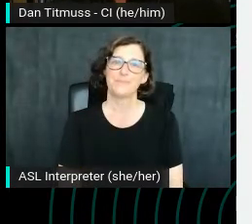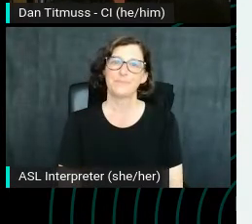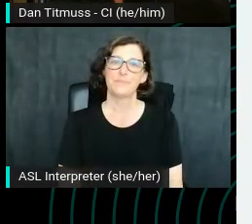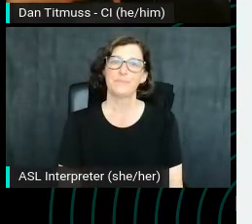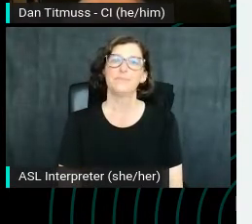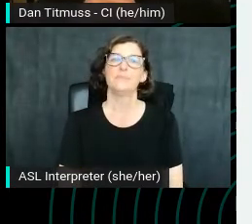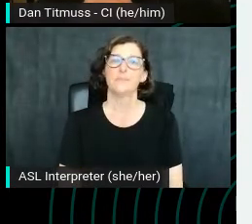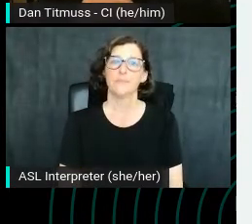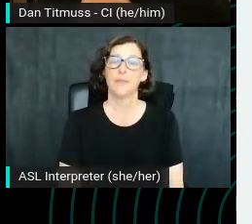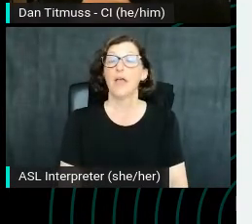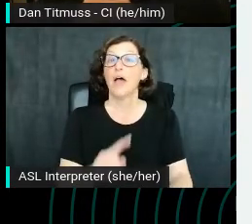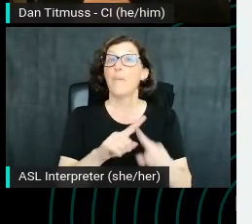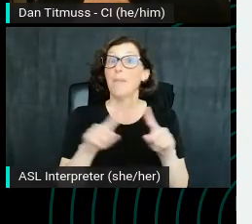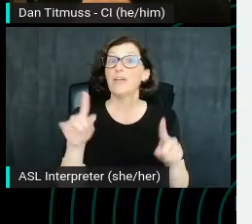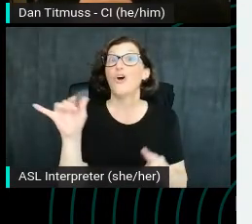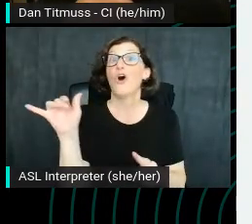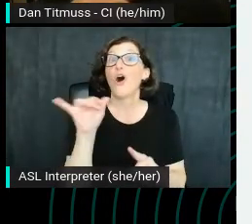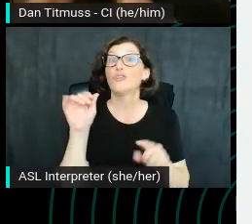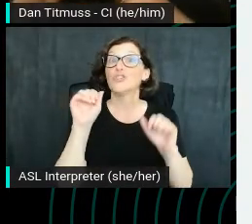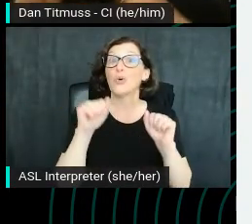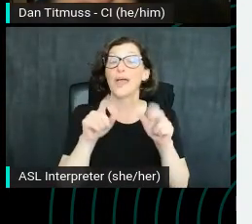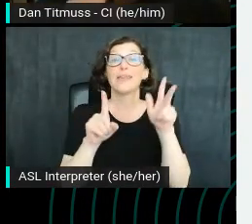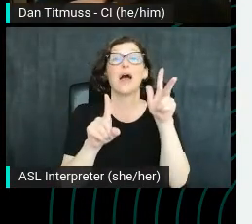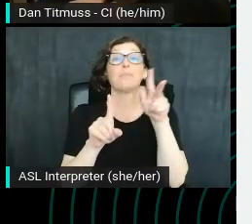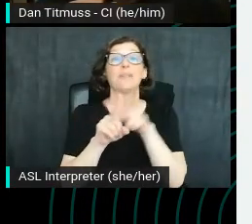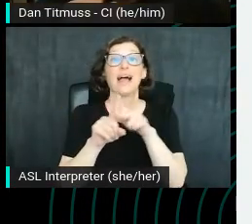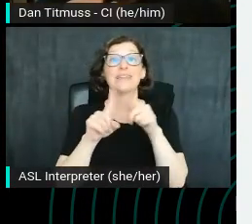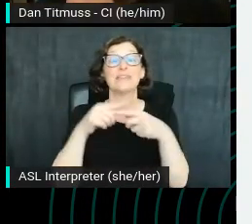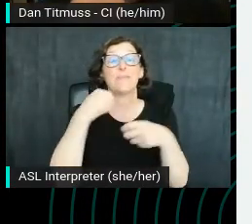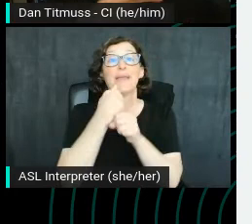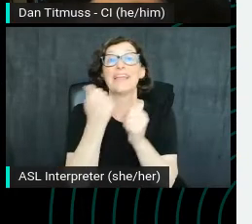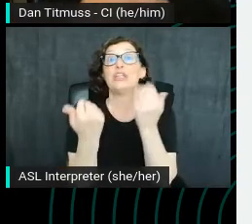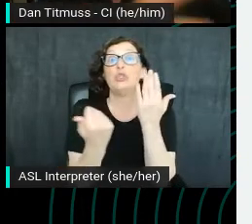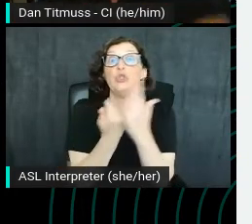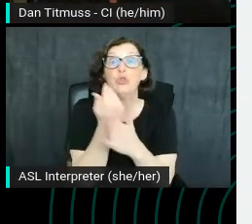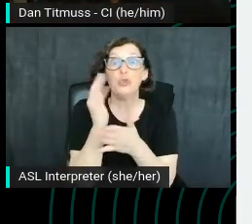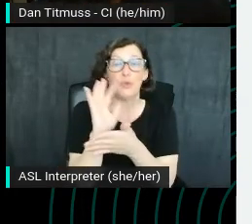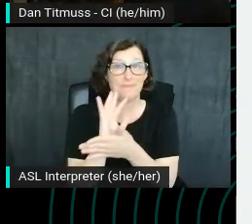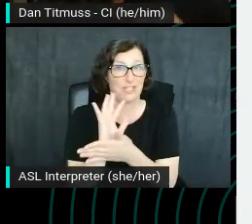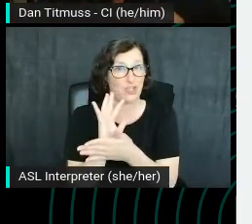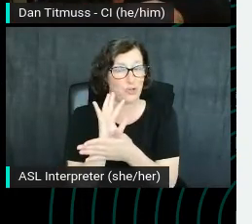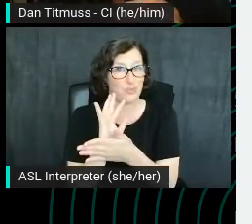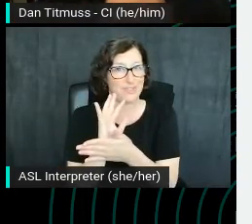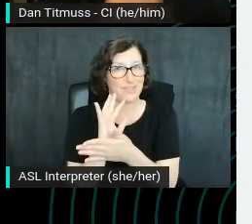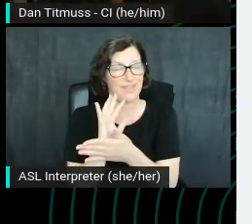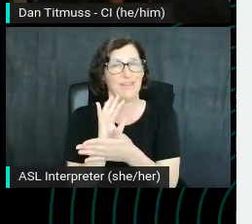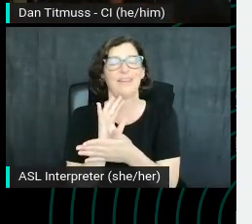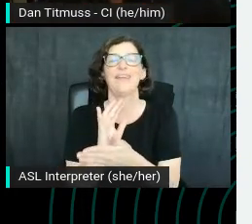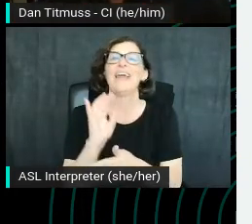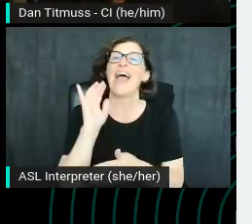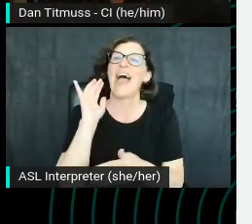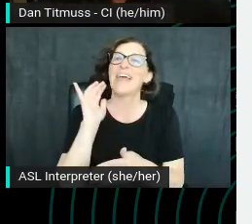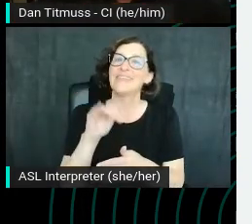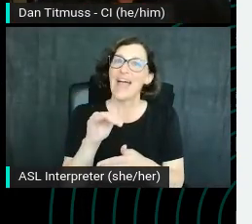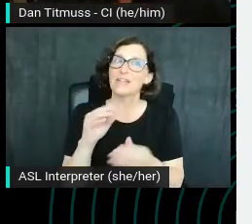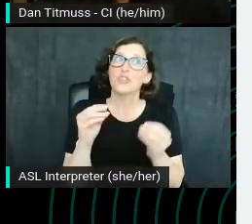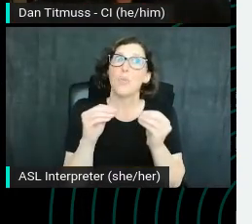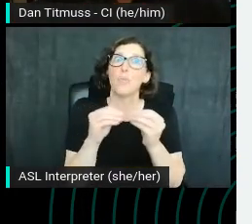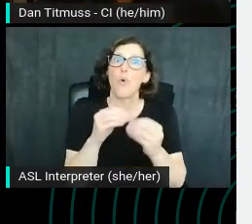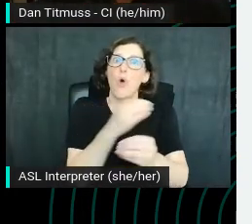But we can also apply this to creating new videos. And this is, you know, arguably an even more powerful use of keyword